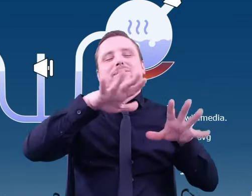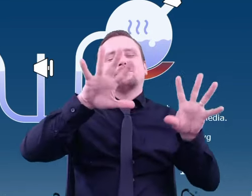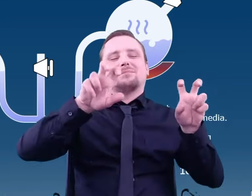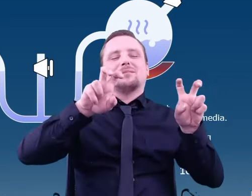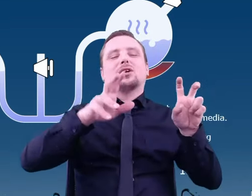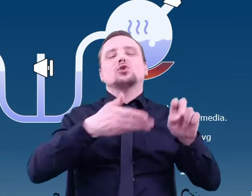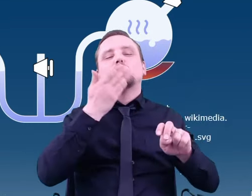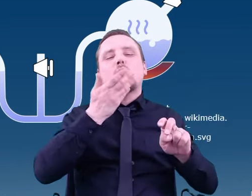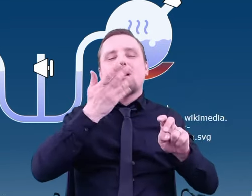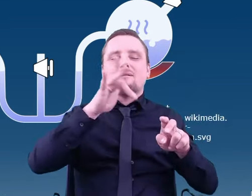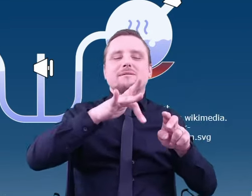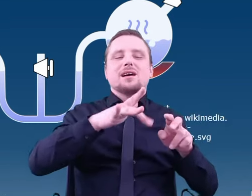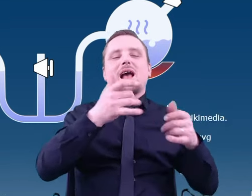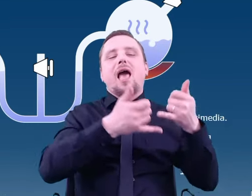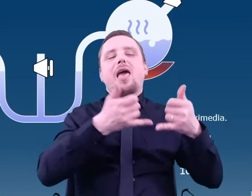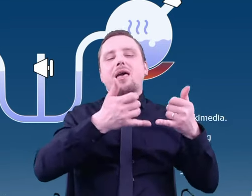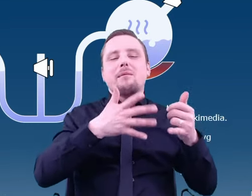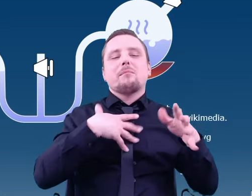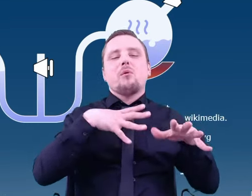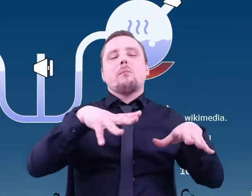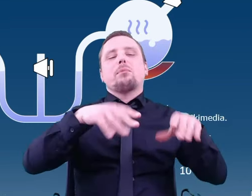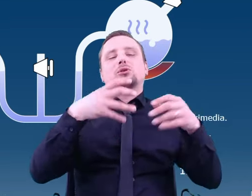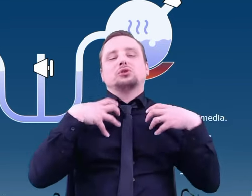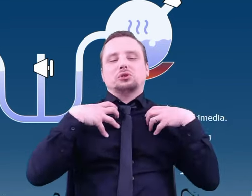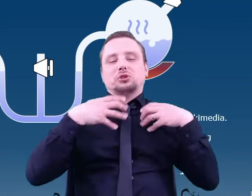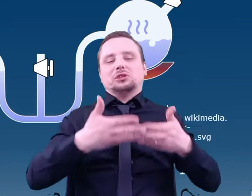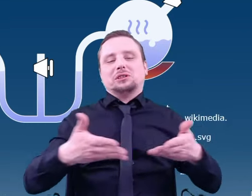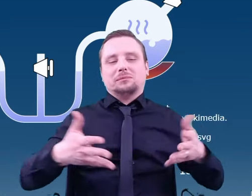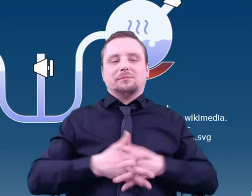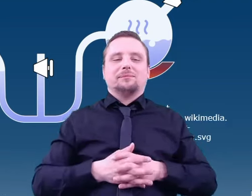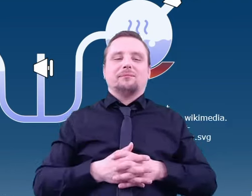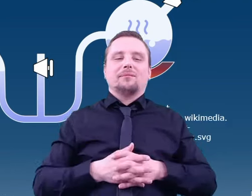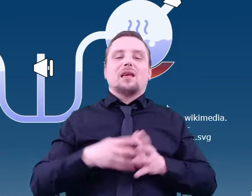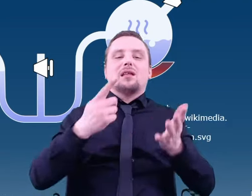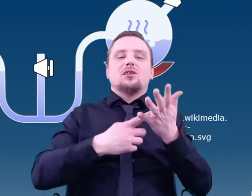In the early 1950s, a very young scientist, Stanley Miller